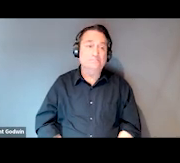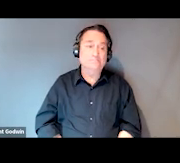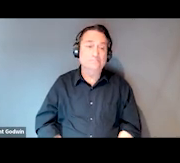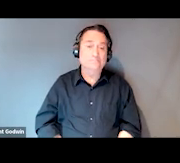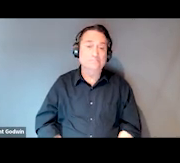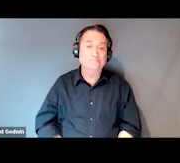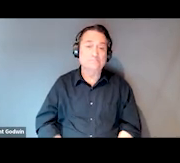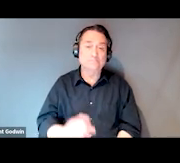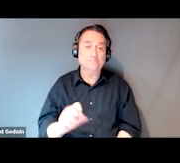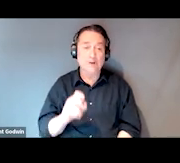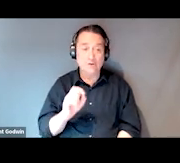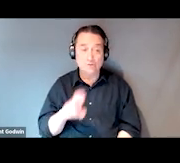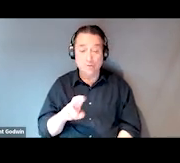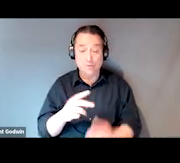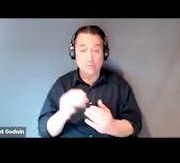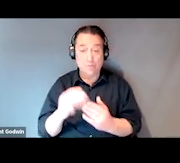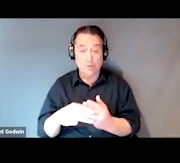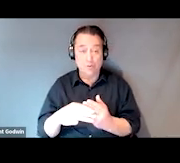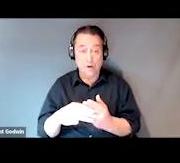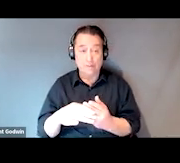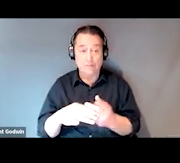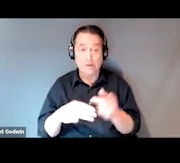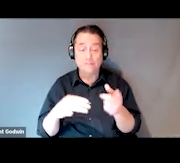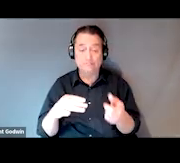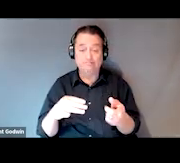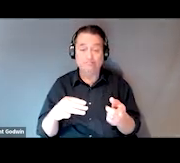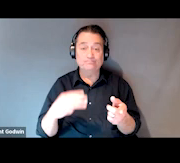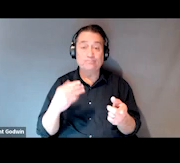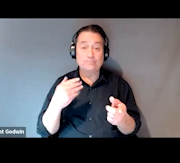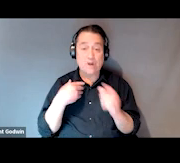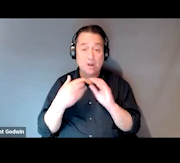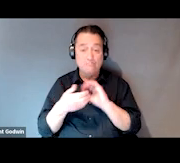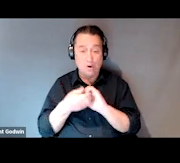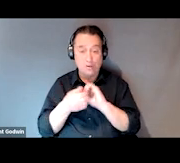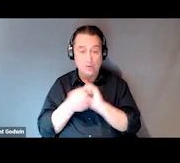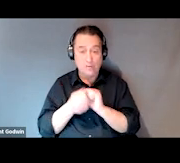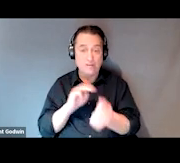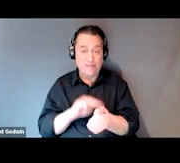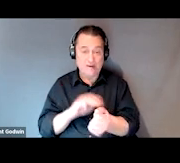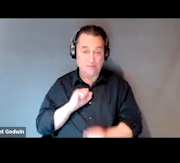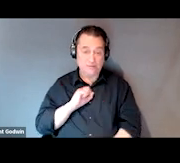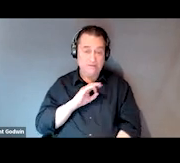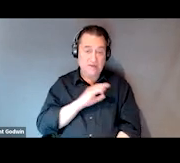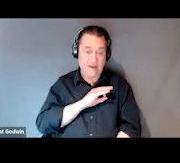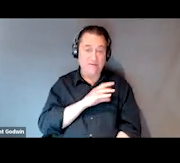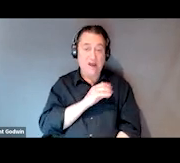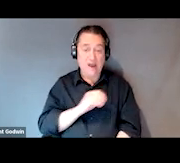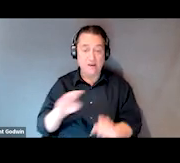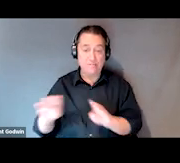So the SOAR program at Sulzbacher is partnered with the medical staff and the behavioral health staff.